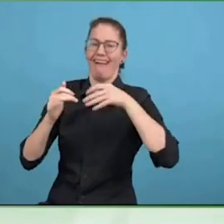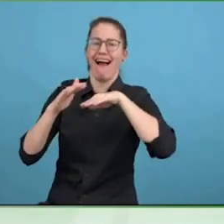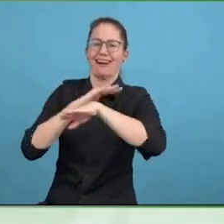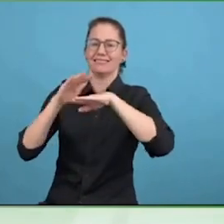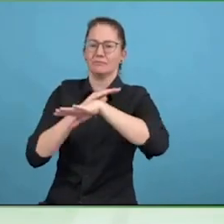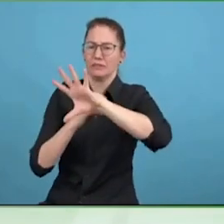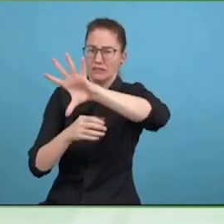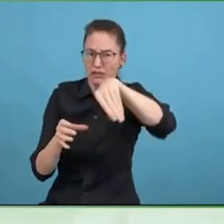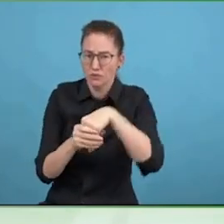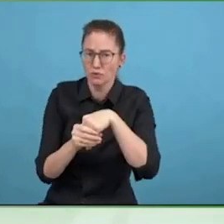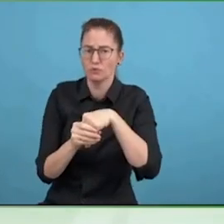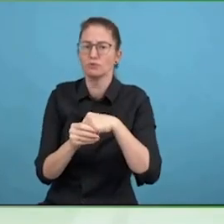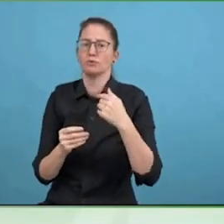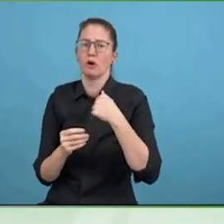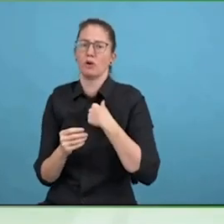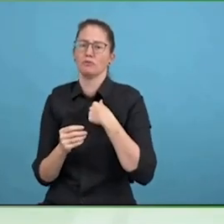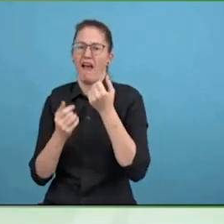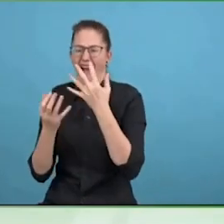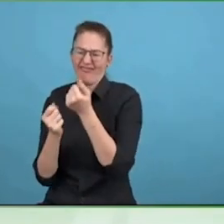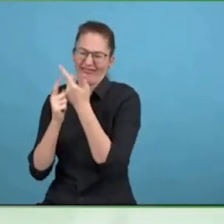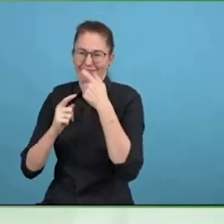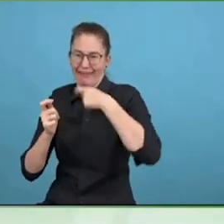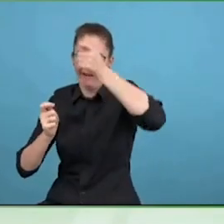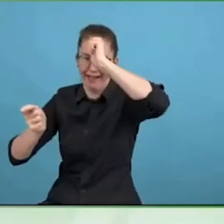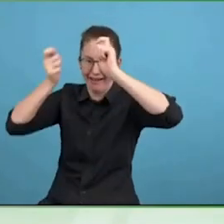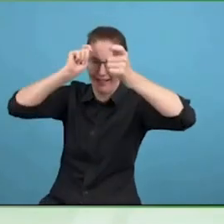inclusion and accessibility I do not see that in a lot of other